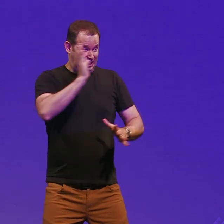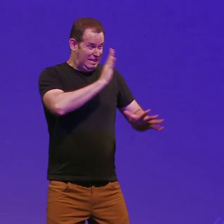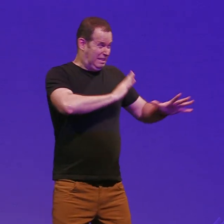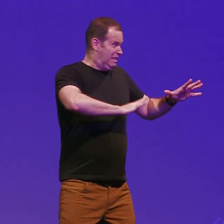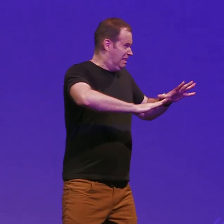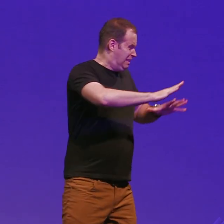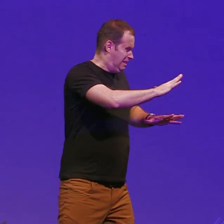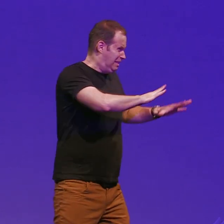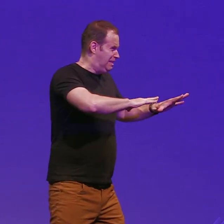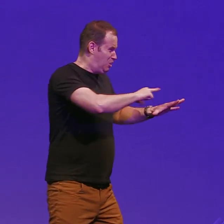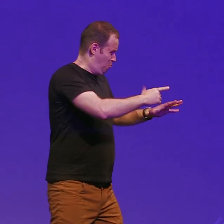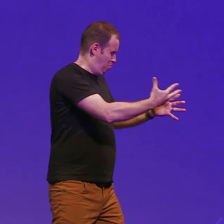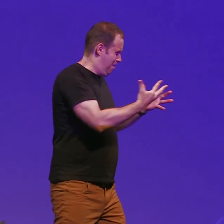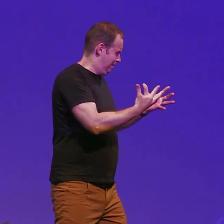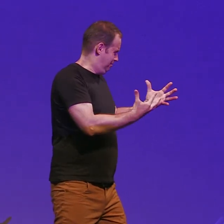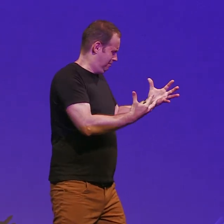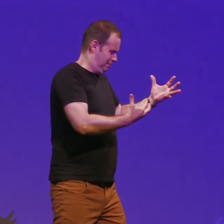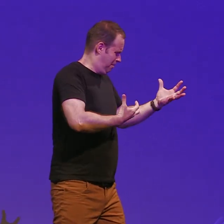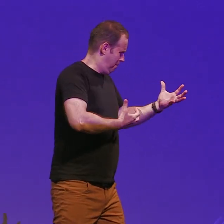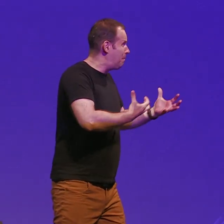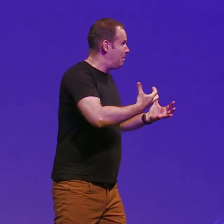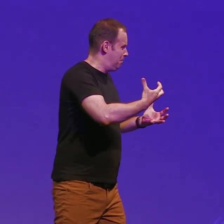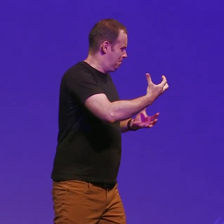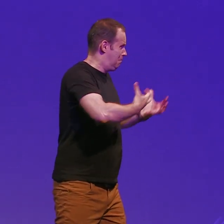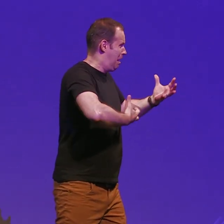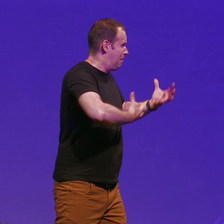Hadean starts pointing to the menu and starts trying to describing what he